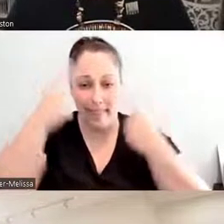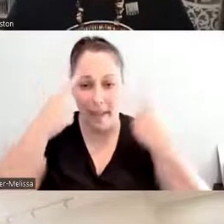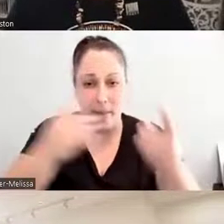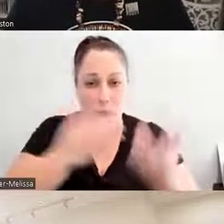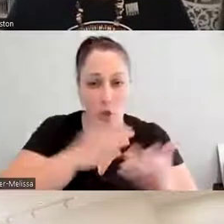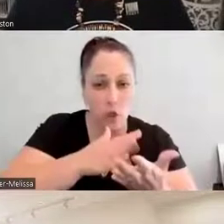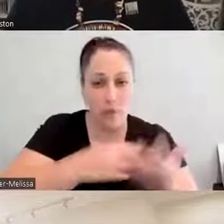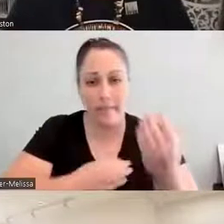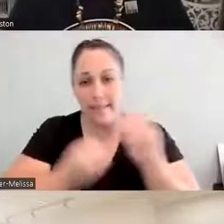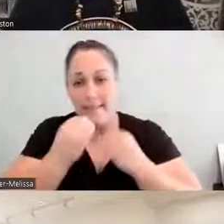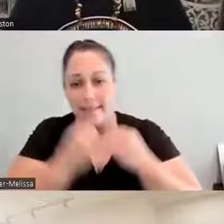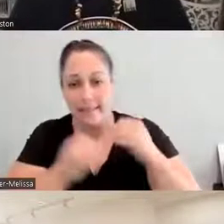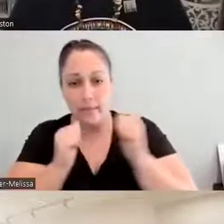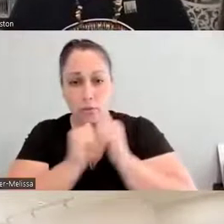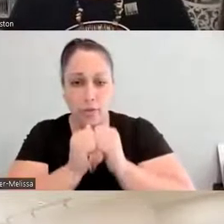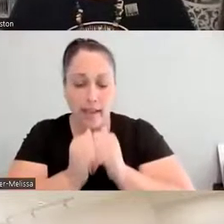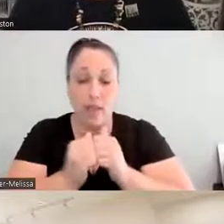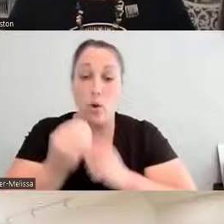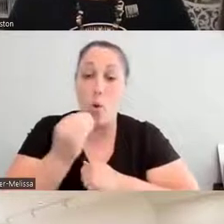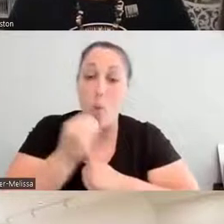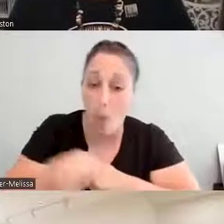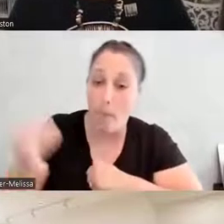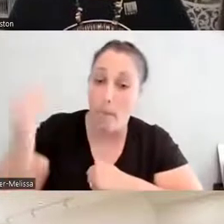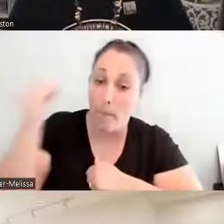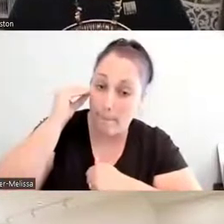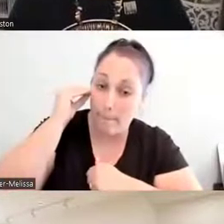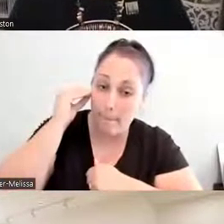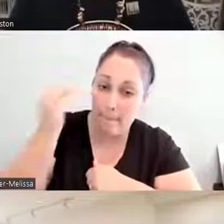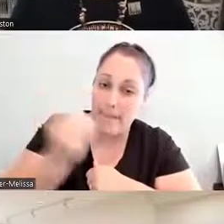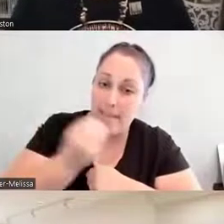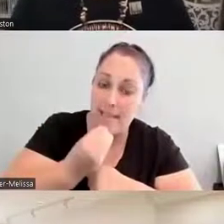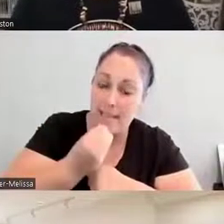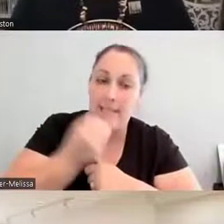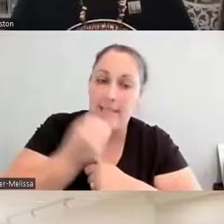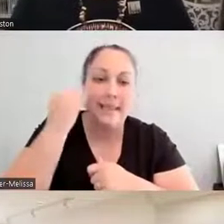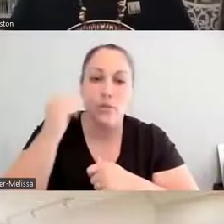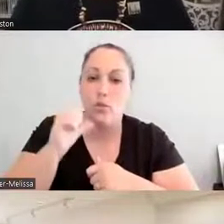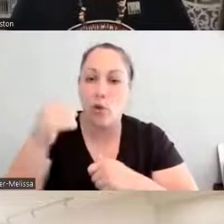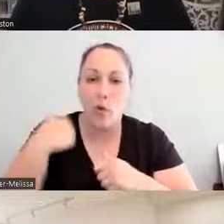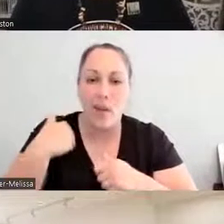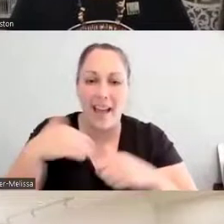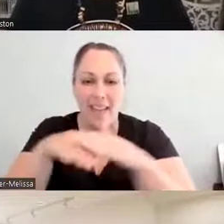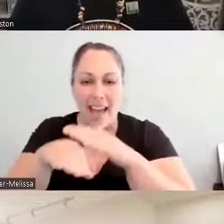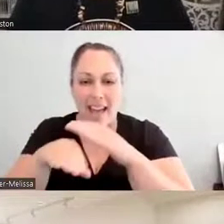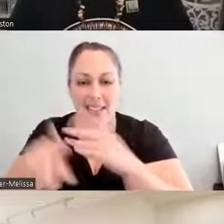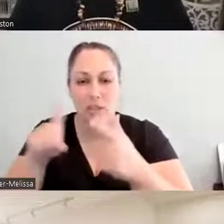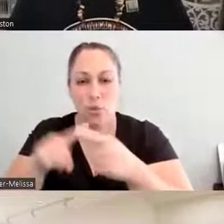local foods, if you don't have access to indigenous foods, who are your local farmers, who are your local growers, you know,